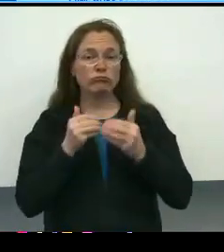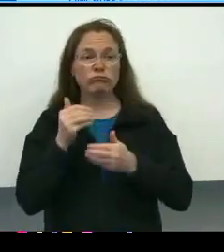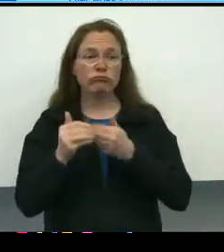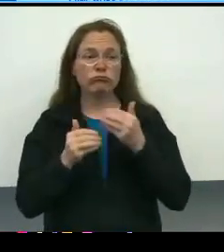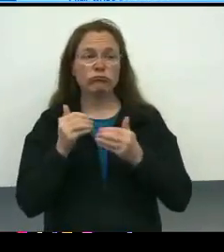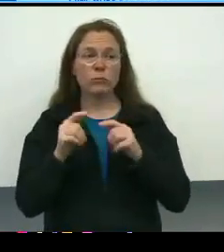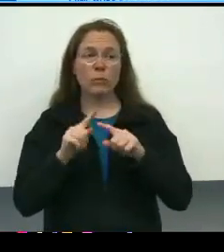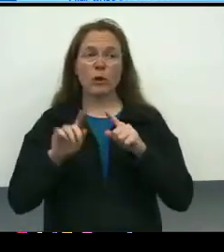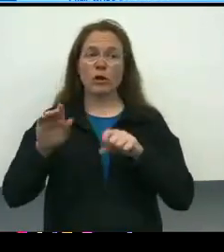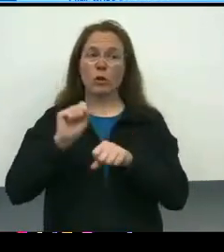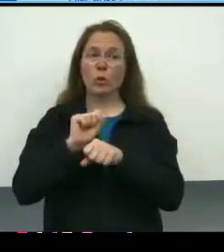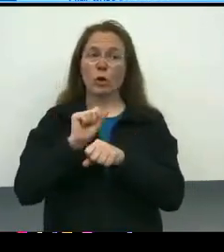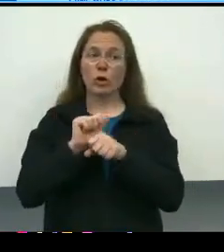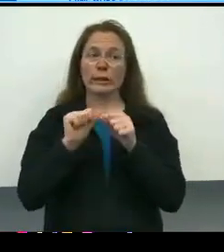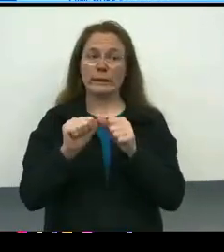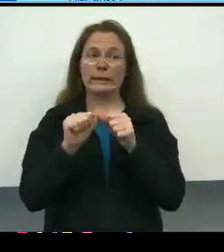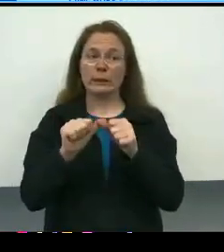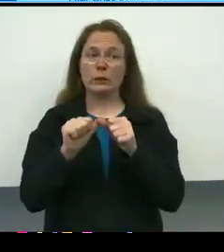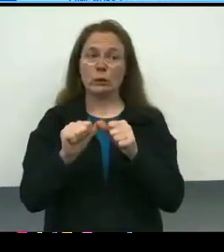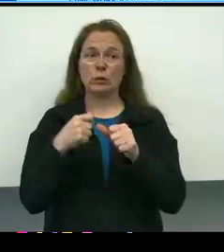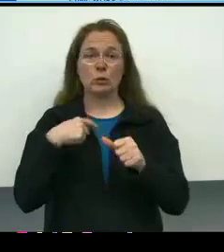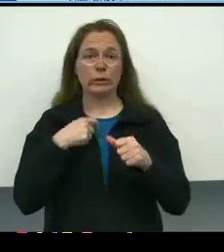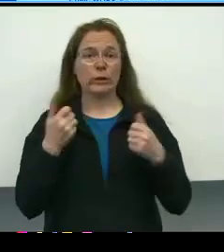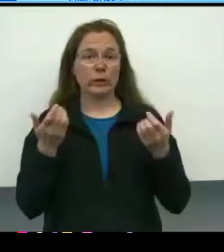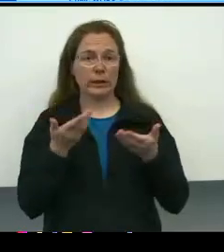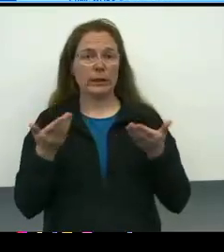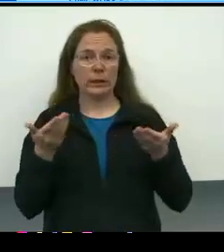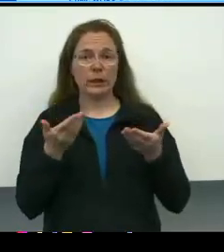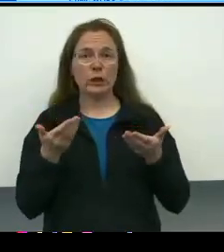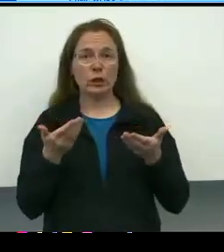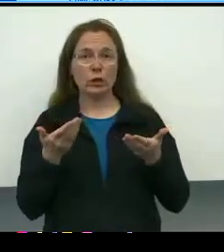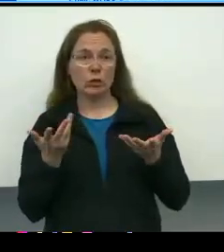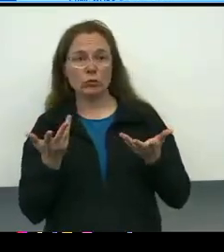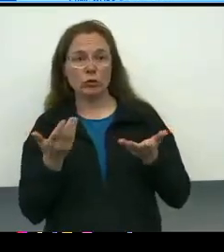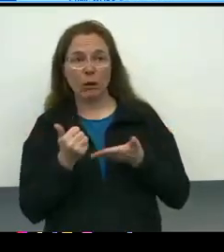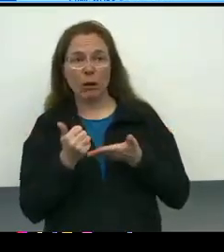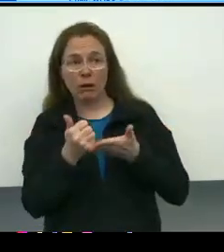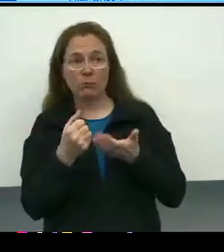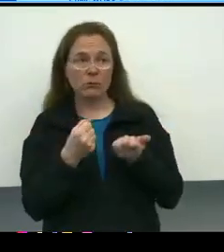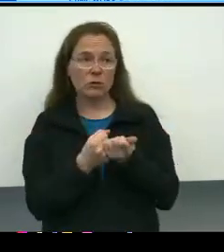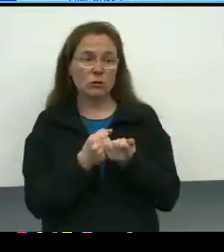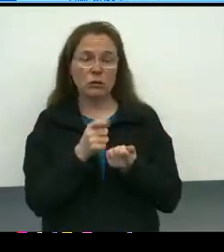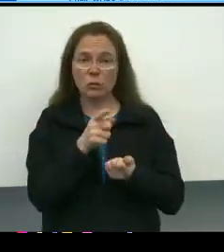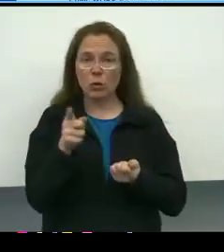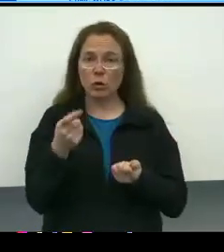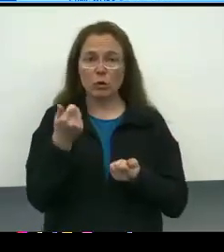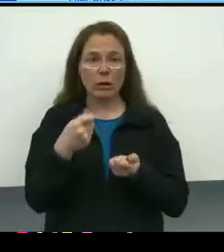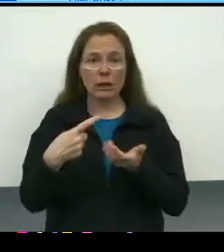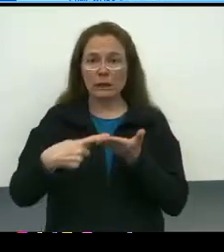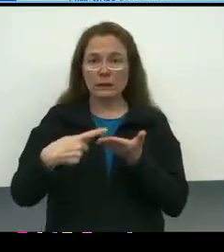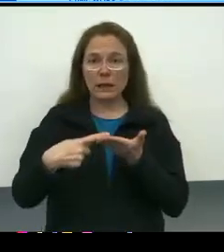but the work continues and certainly we are here at your disposal for anything you wanna discuss as this goes on.